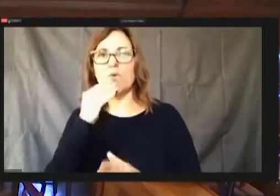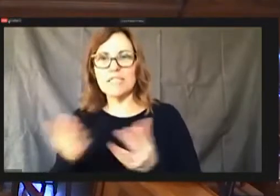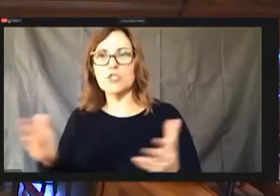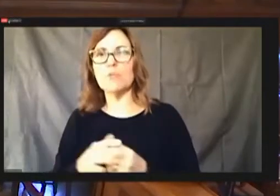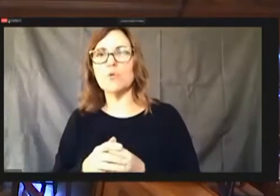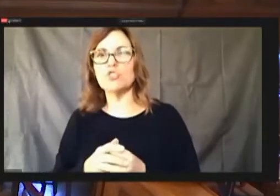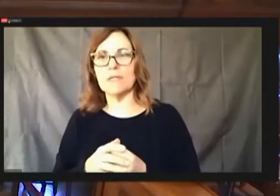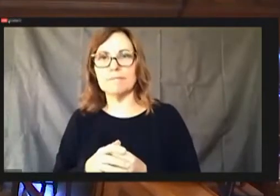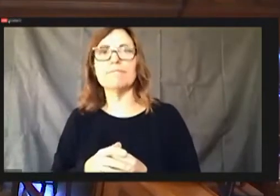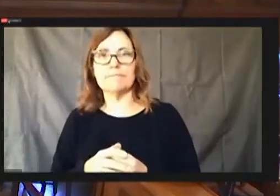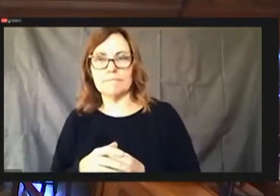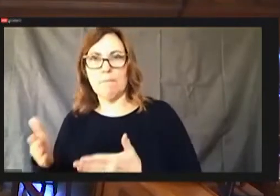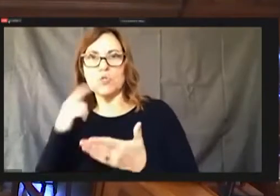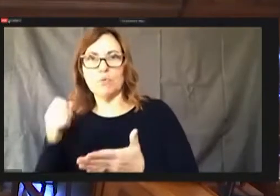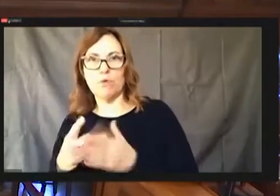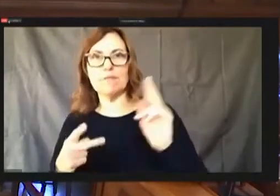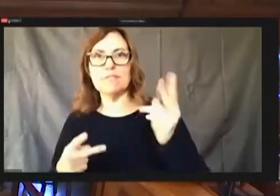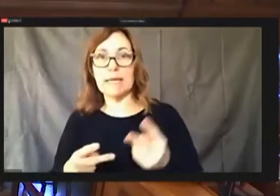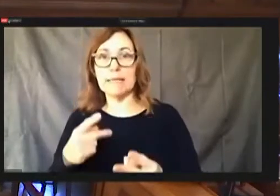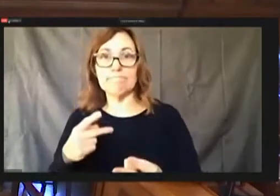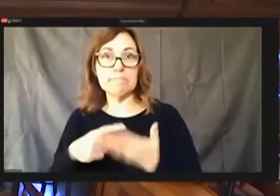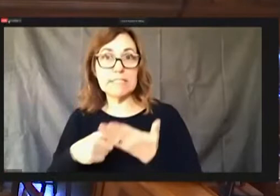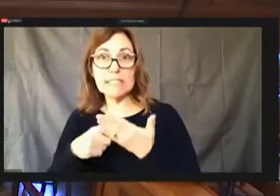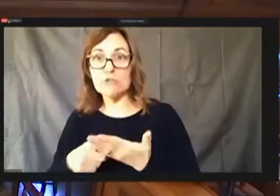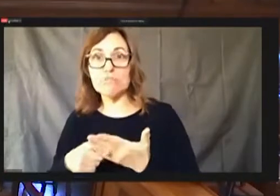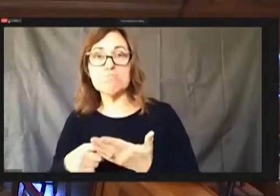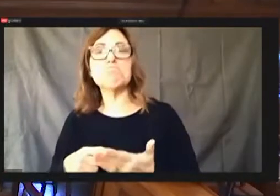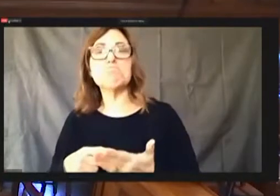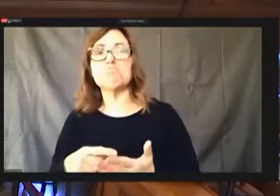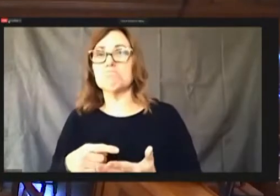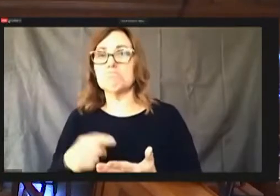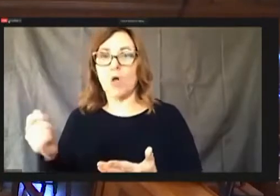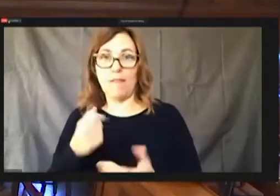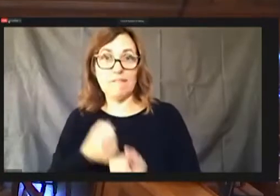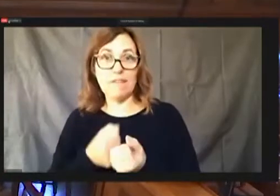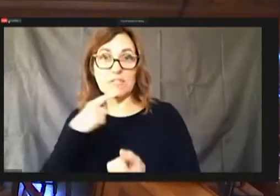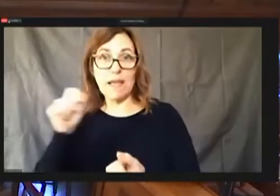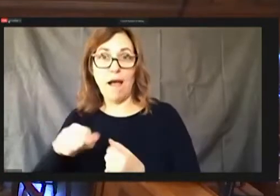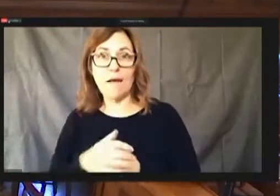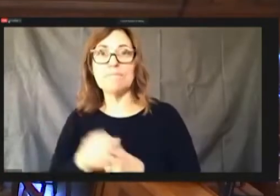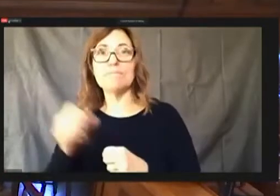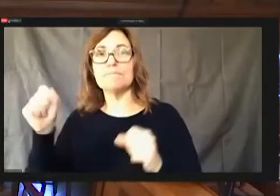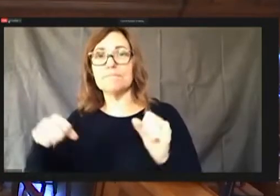Seeing none, all those in favor say aye. aye, you oppose a break from it.